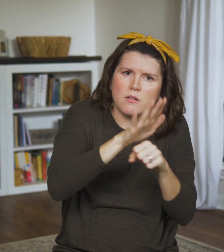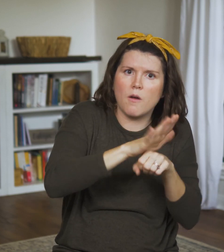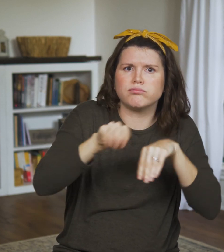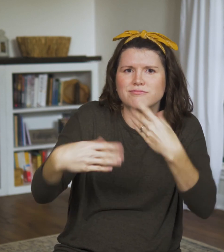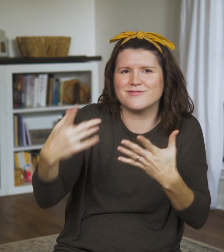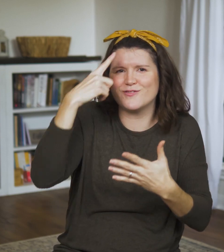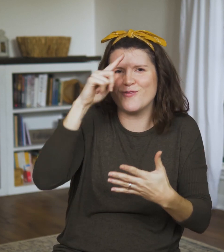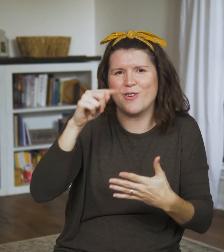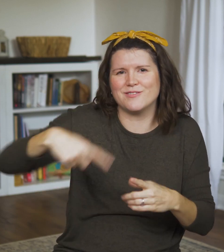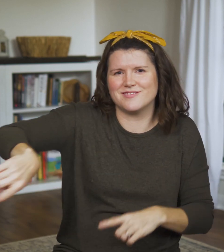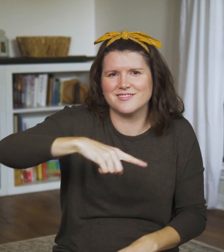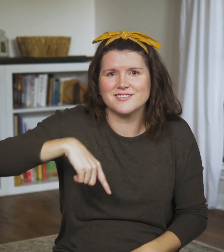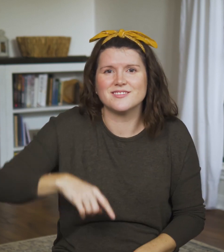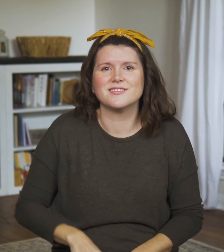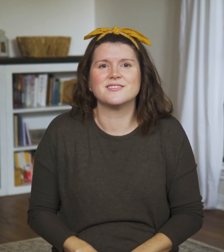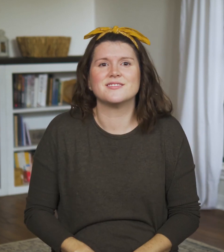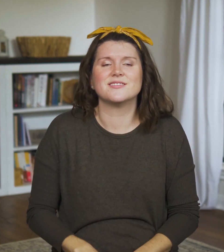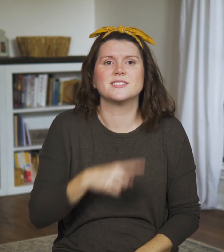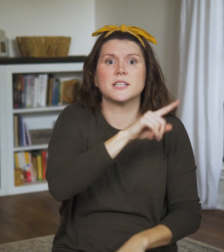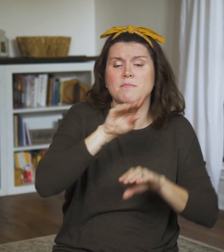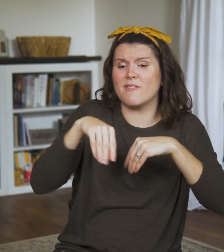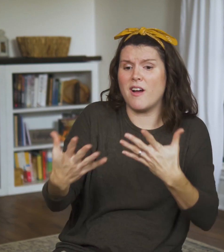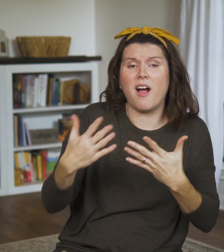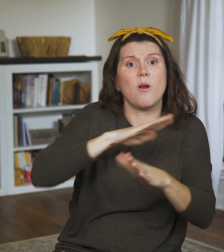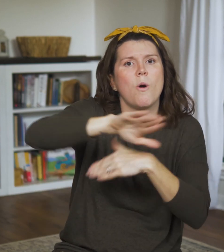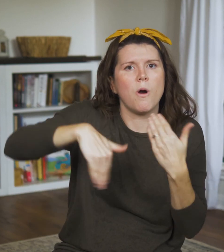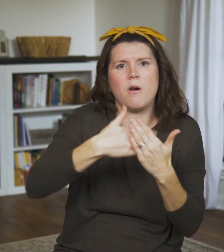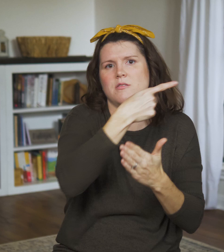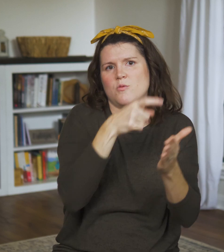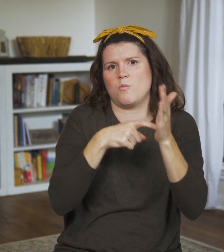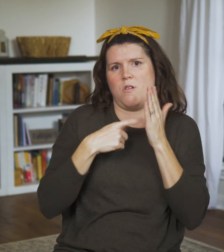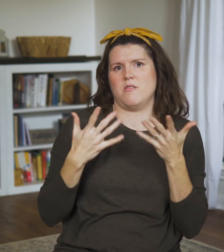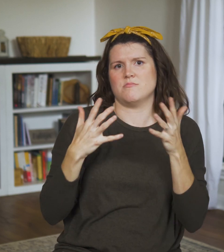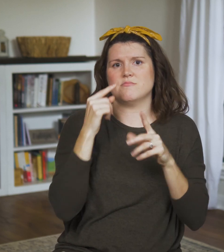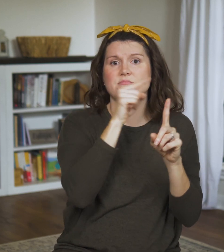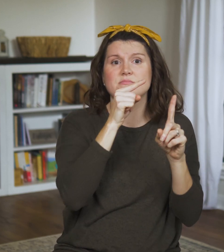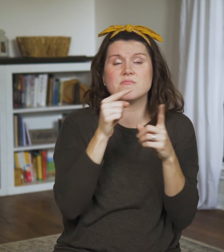The Sabbath isn’t just a day for doing nothing